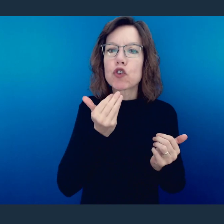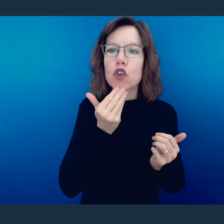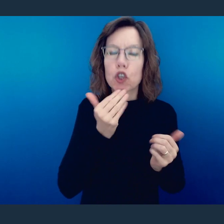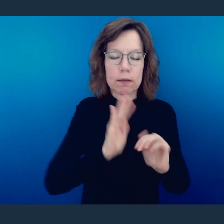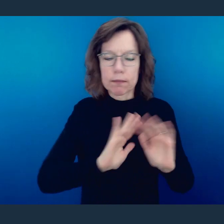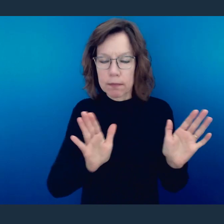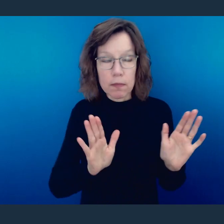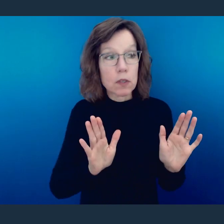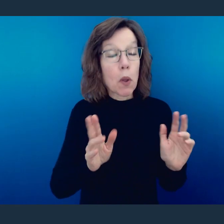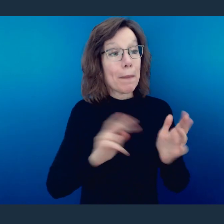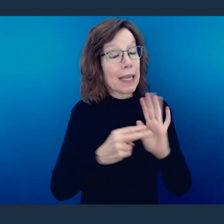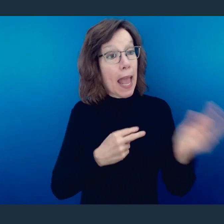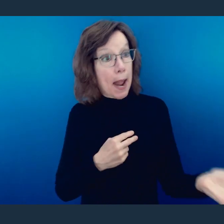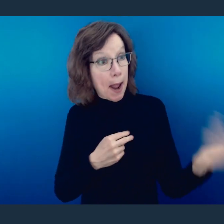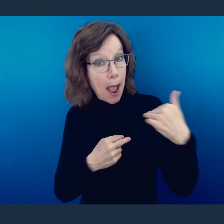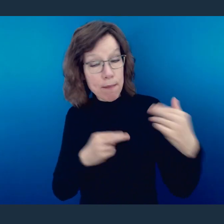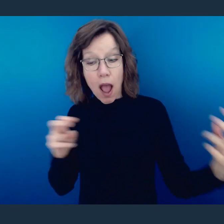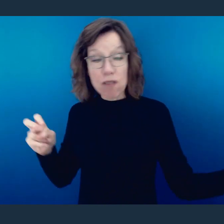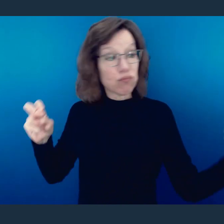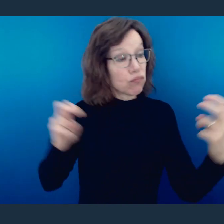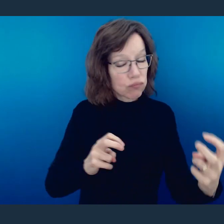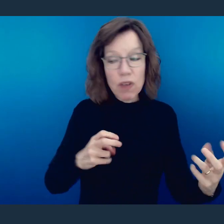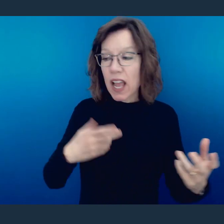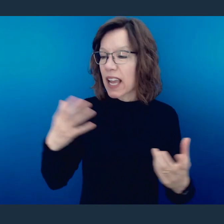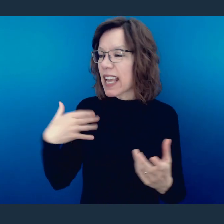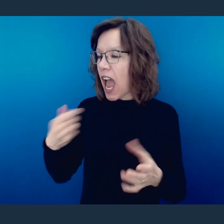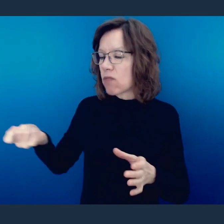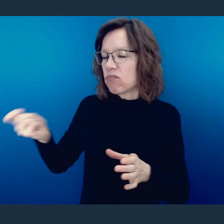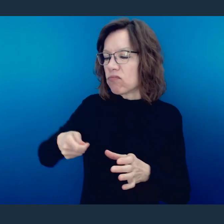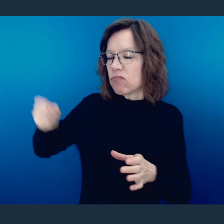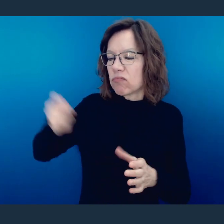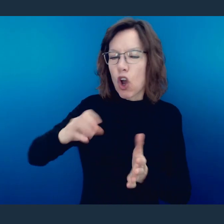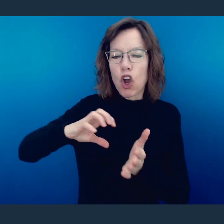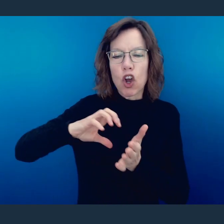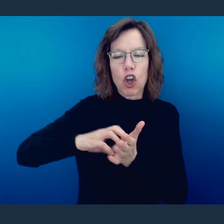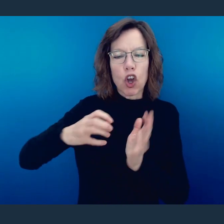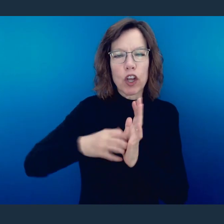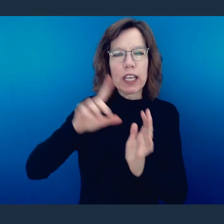sugars, would you sit down at a table with them and grab the biggest bowl of cookie dough